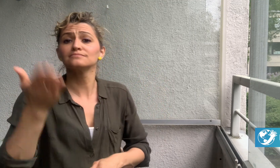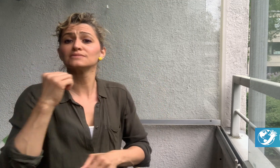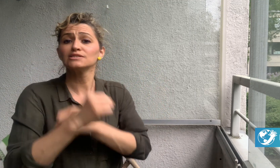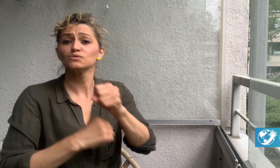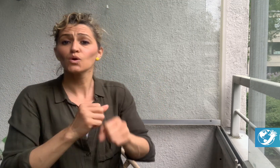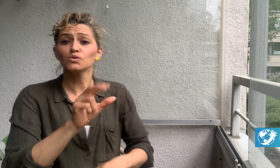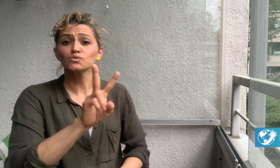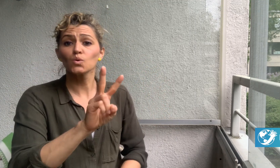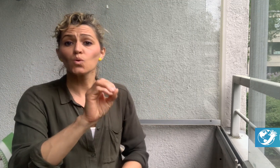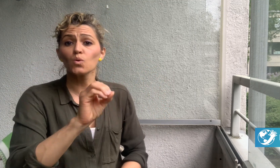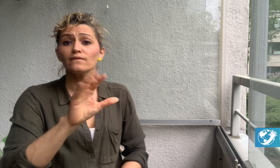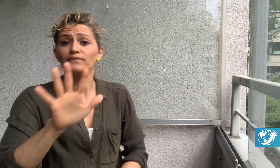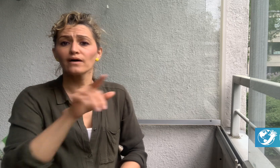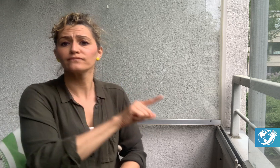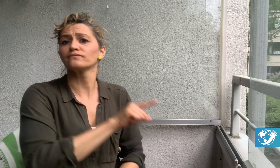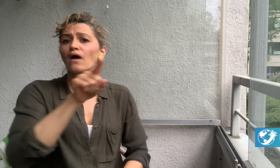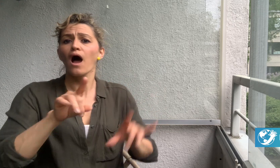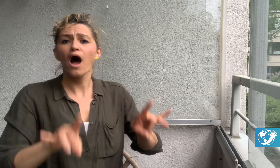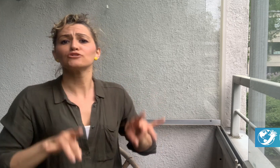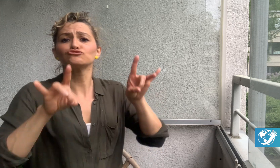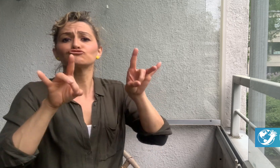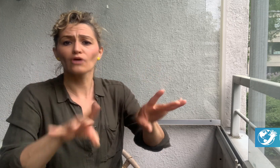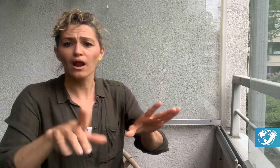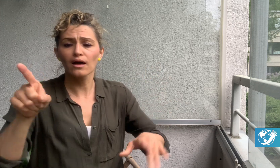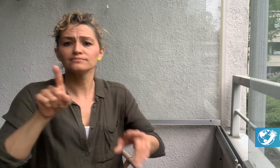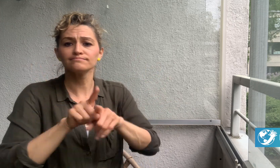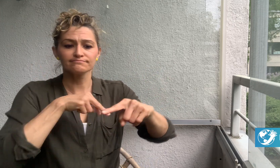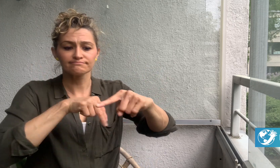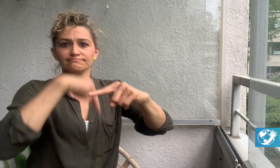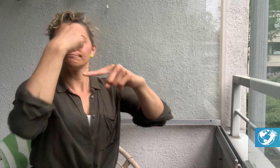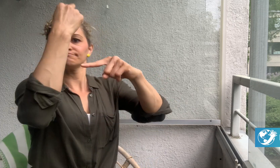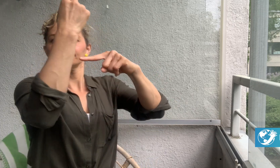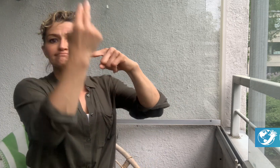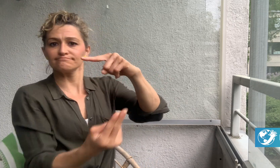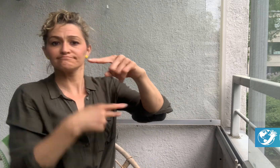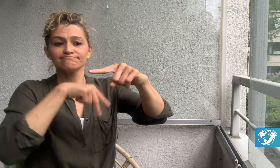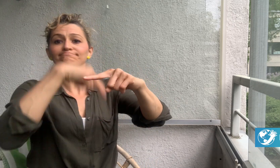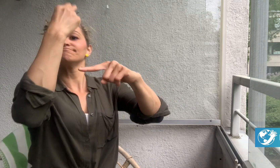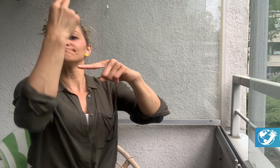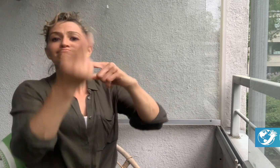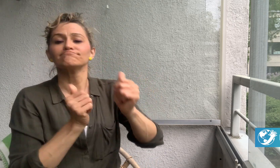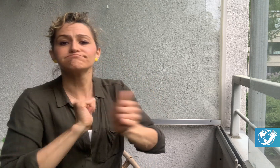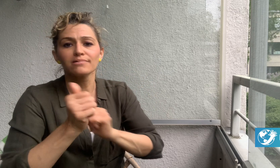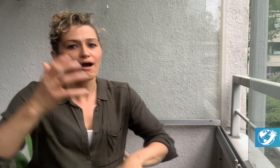and won the Australian High Jump Games in 2005.